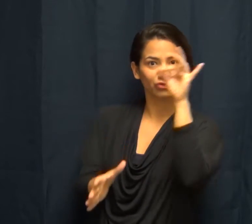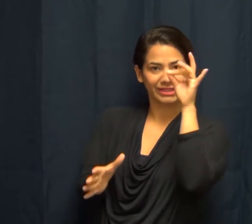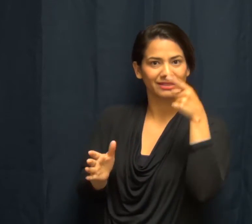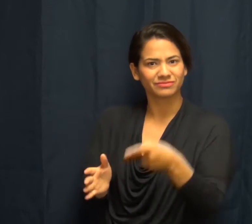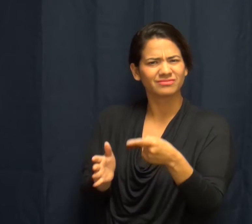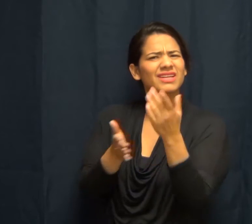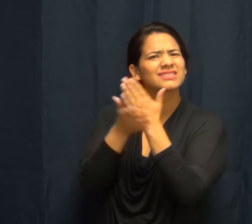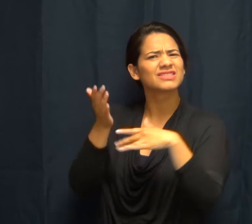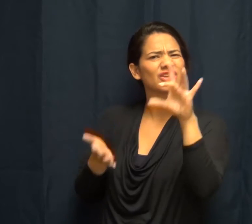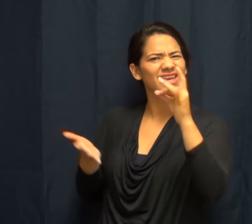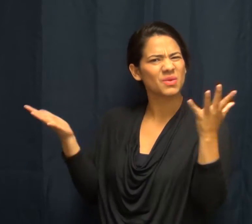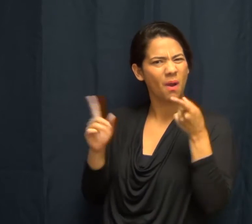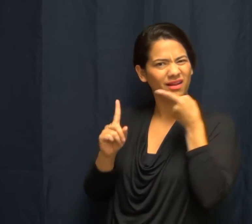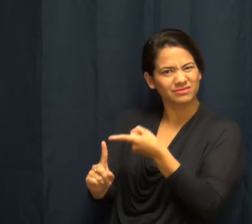What is Section 8?